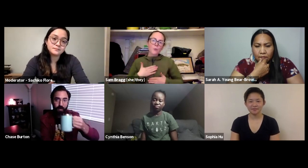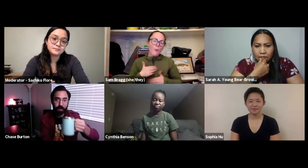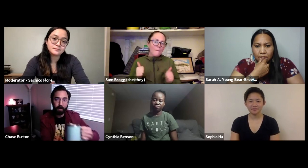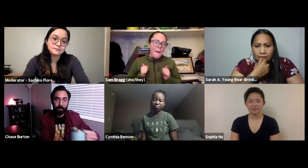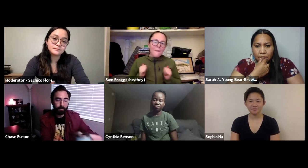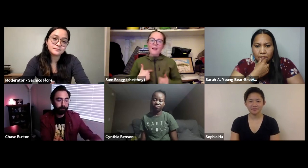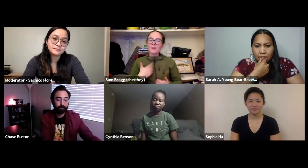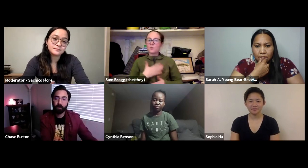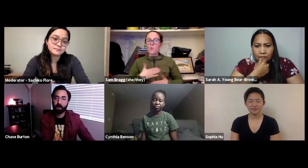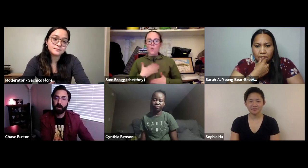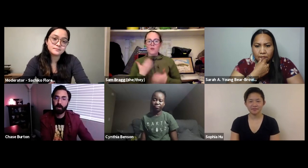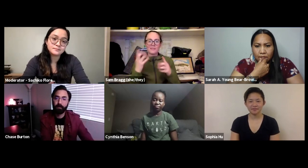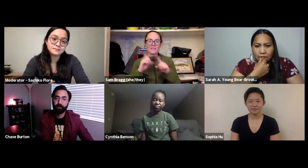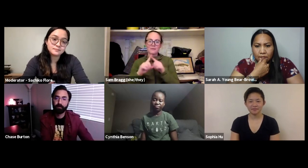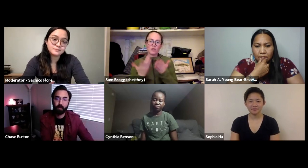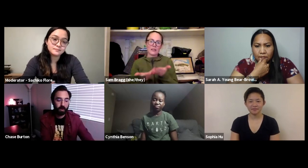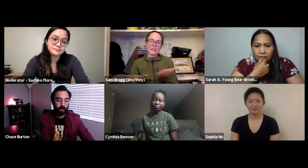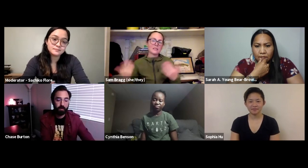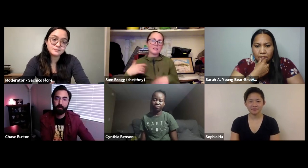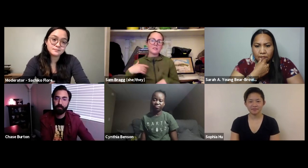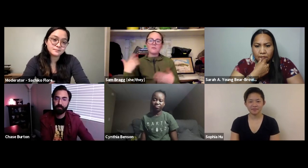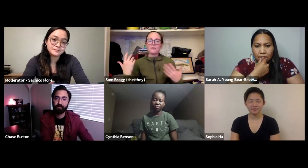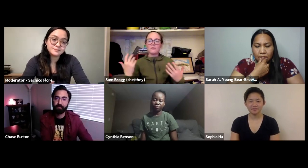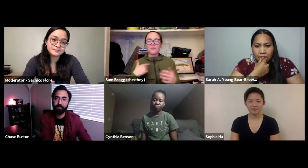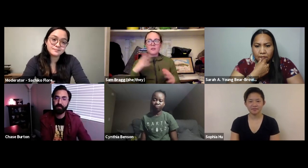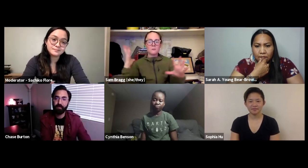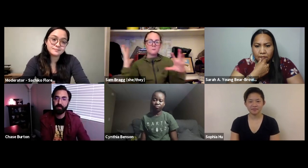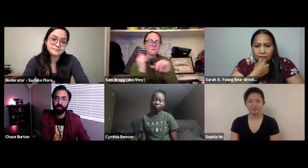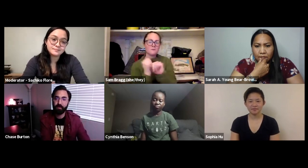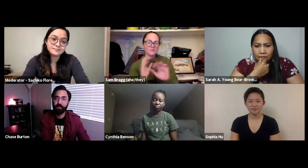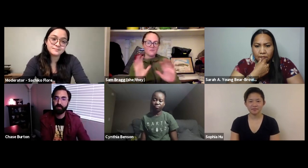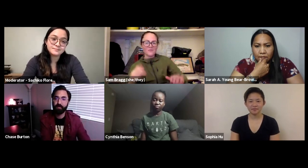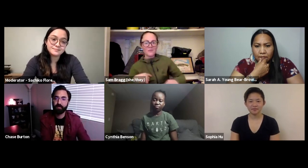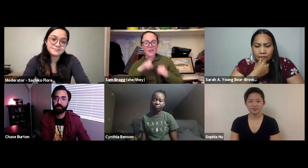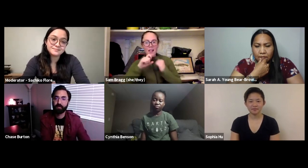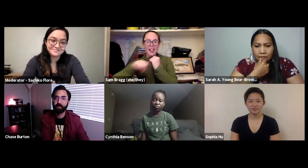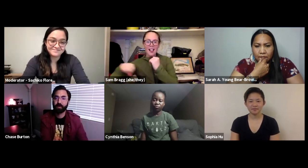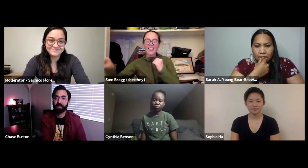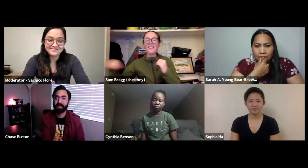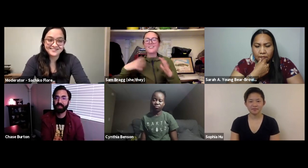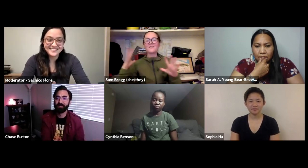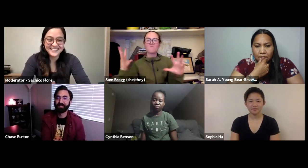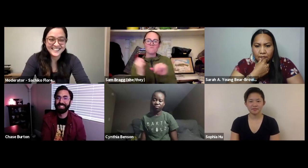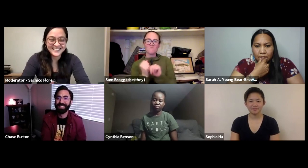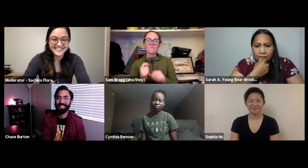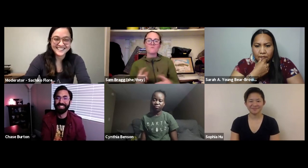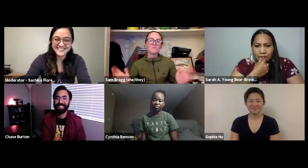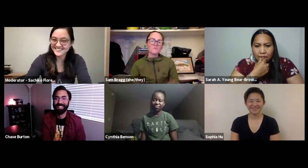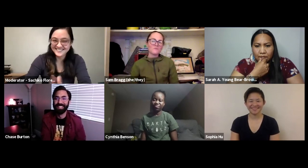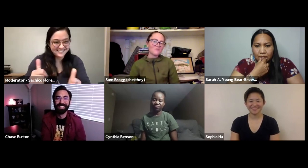really enjoyed backpacking and just being outdoors so I don't want to go on and on but